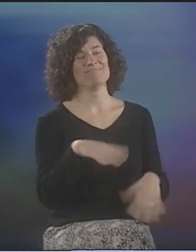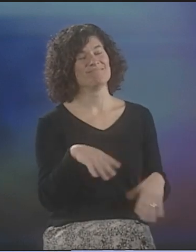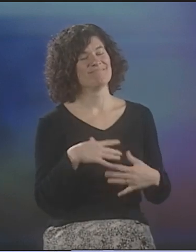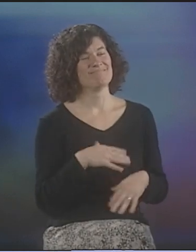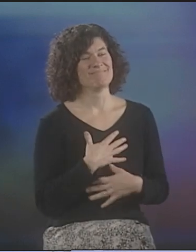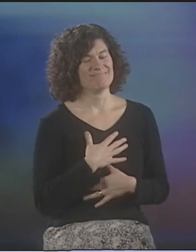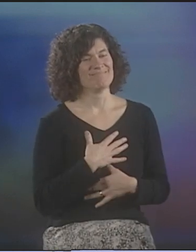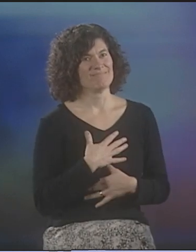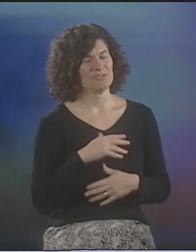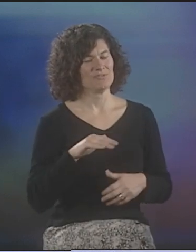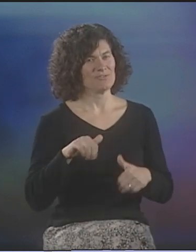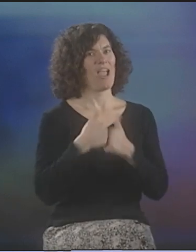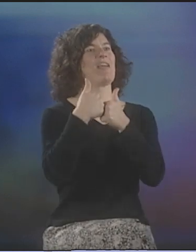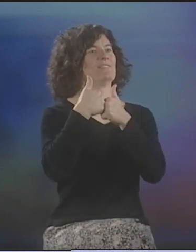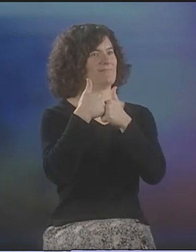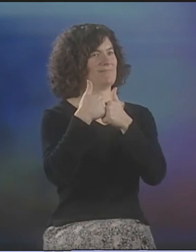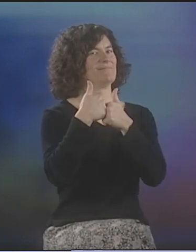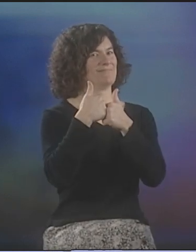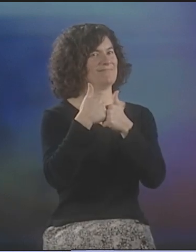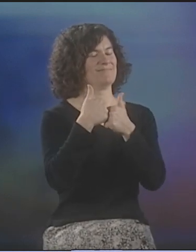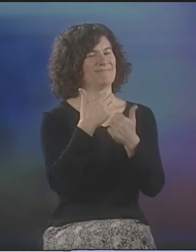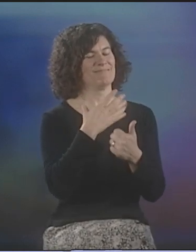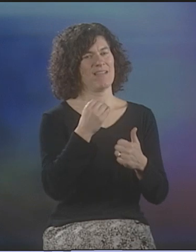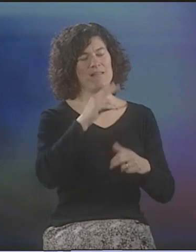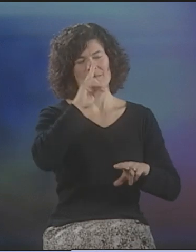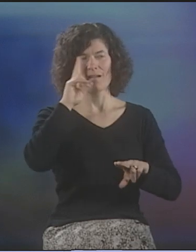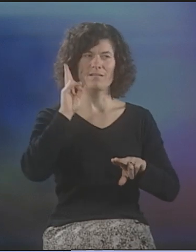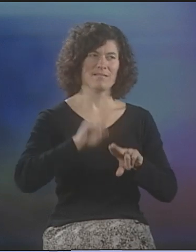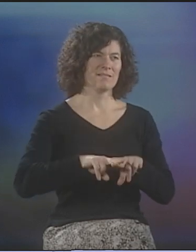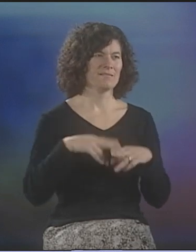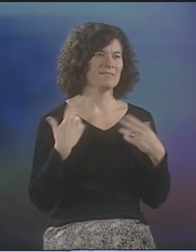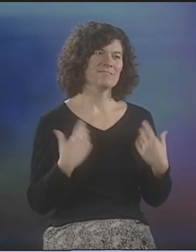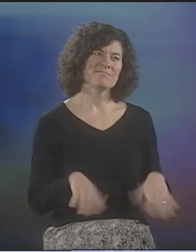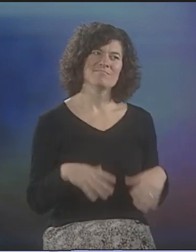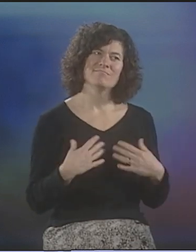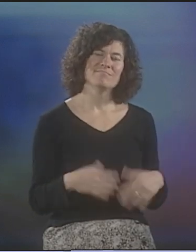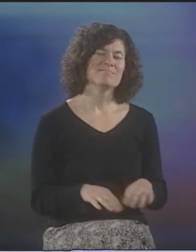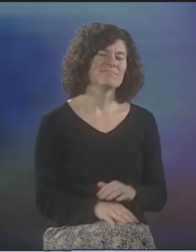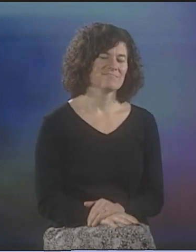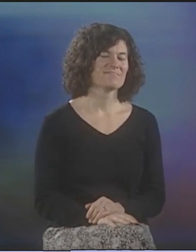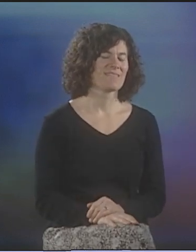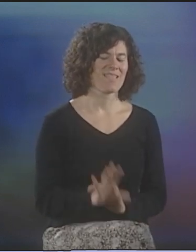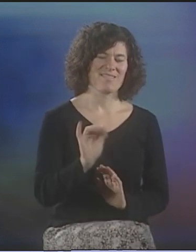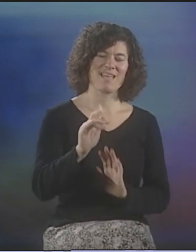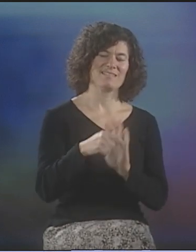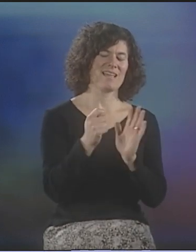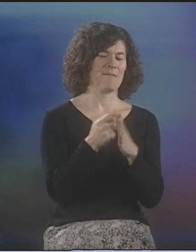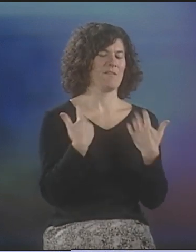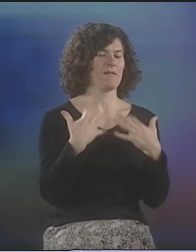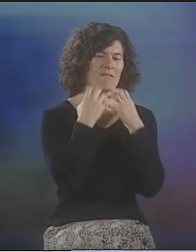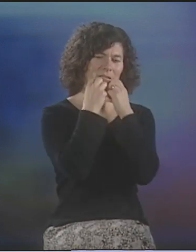BUT WHEN I LOOK BACK AT THAT, WOW, WHAT A CHALLENGE. BUT SO MUCH FUN. IT WAS SUCH AN AMAZING TIME.